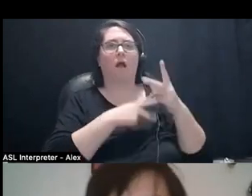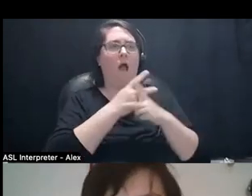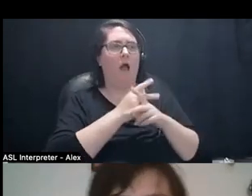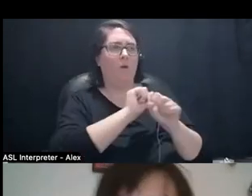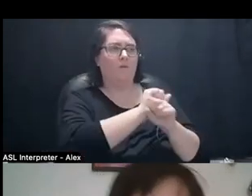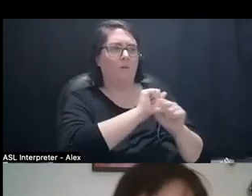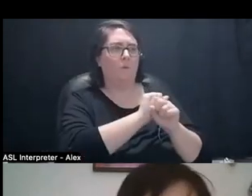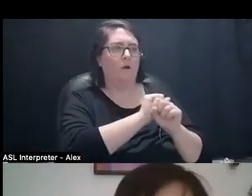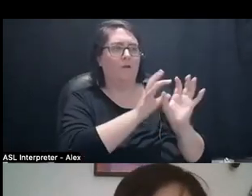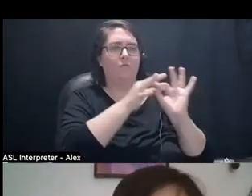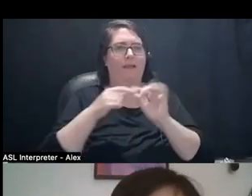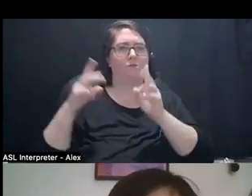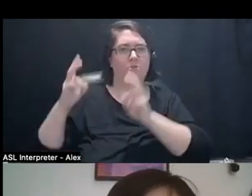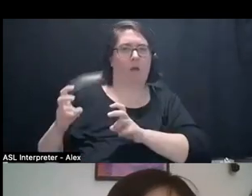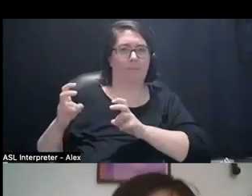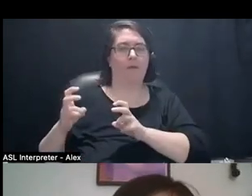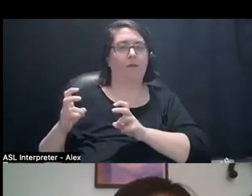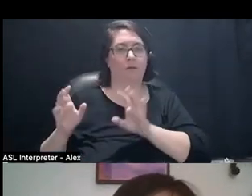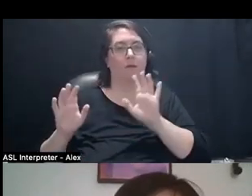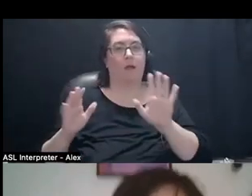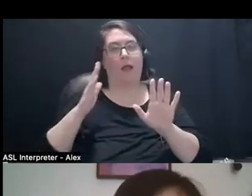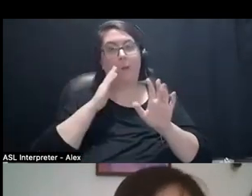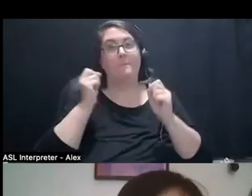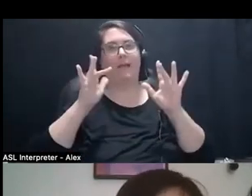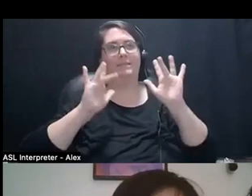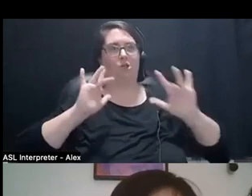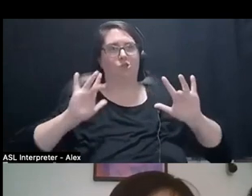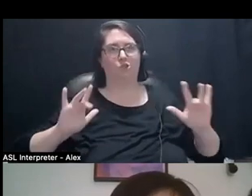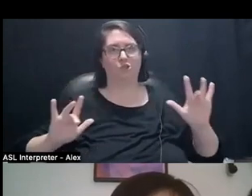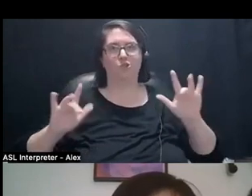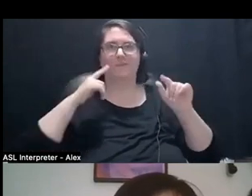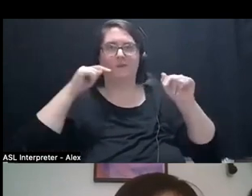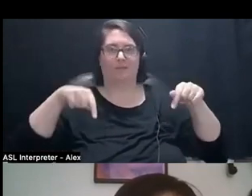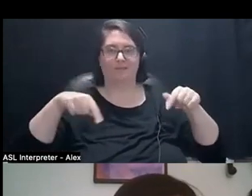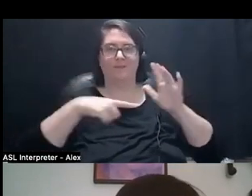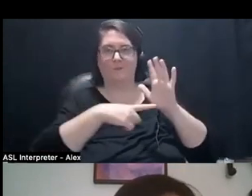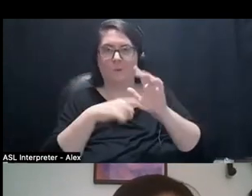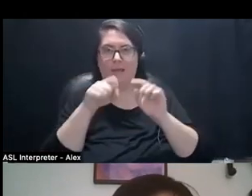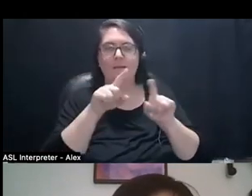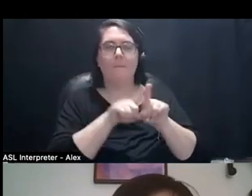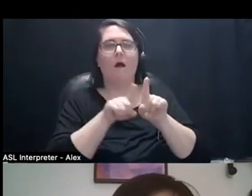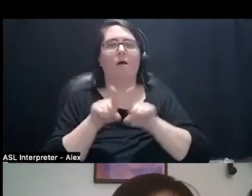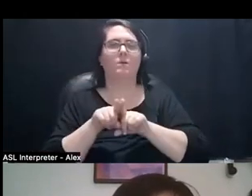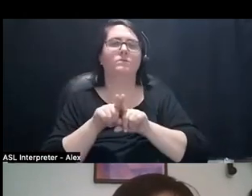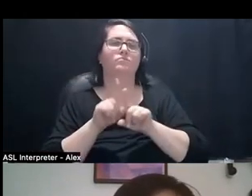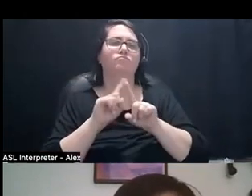that speak to this. We have a lot of touch objects in this show, but we also have different ways of communicating